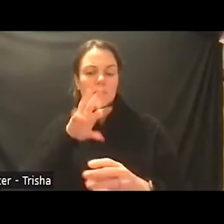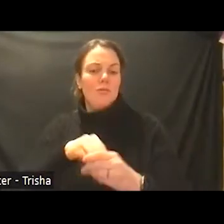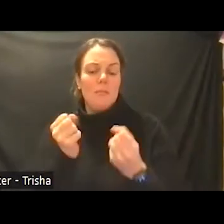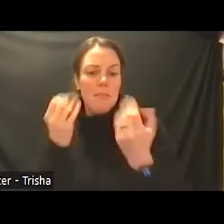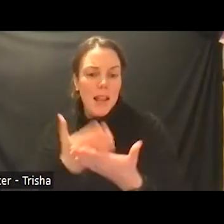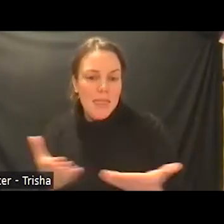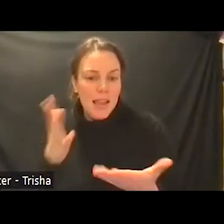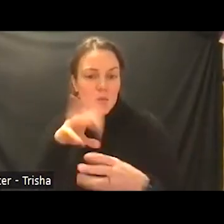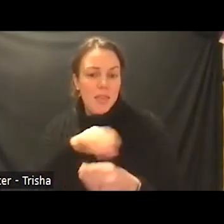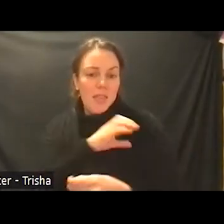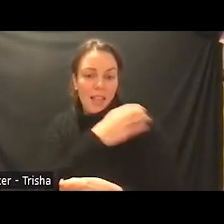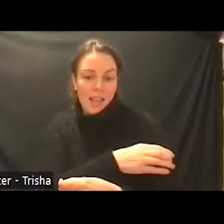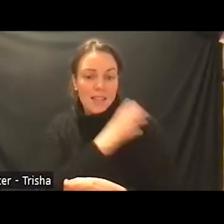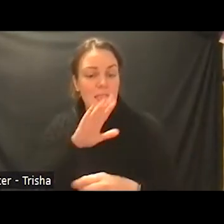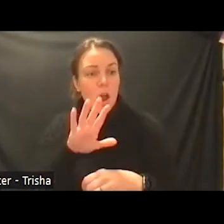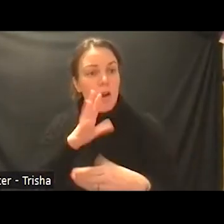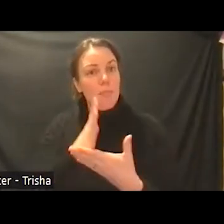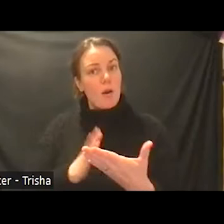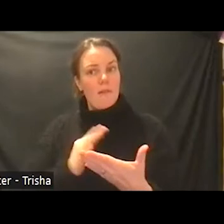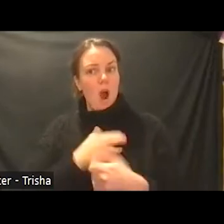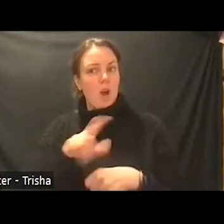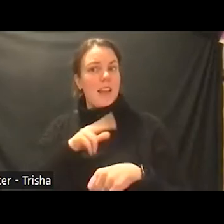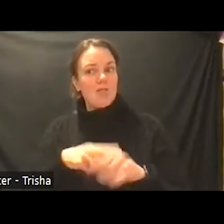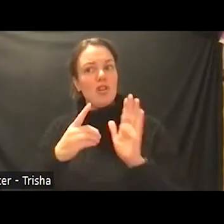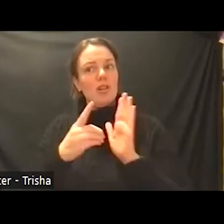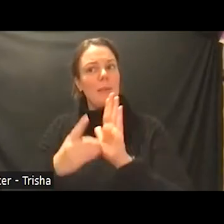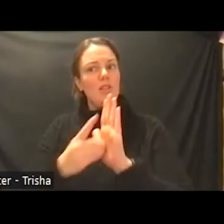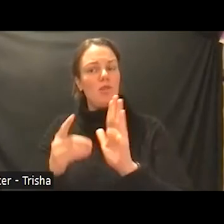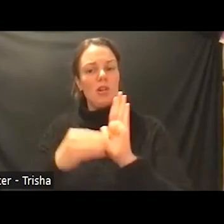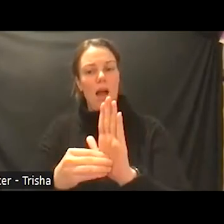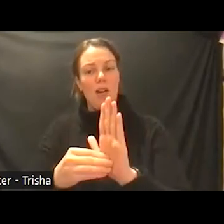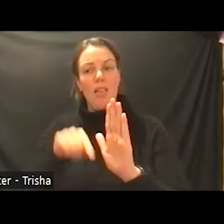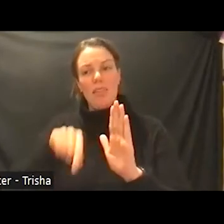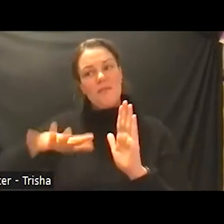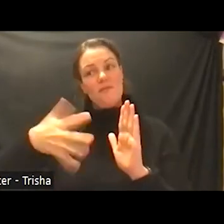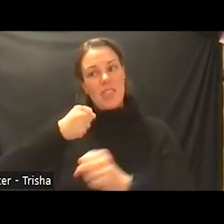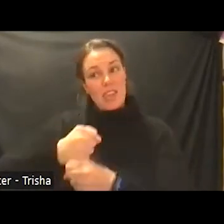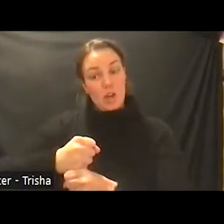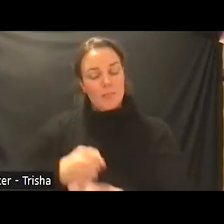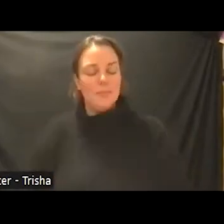demonstration model we're in year five another innovative program that i just want to speak to